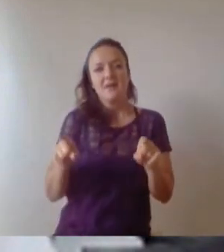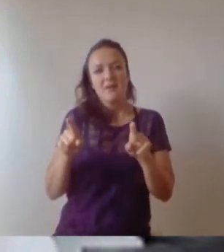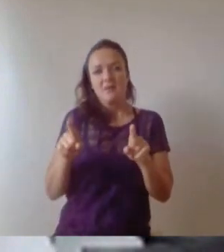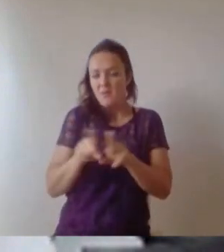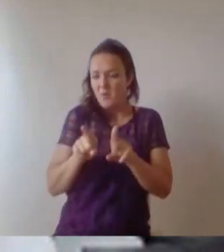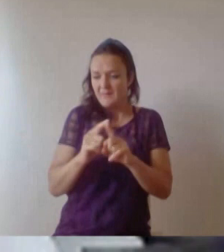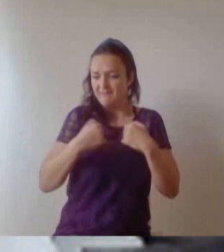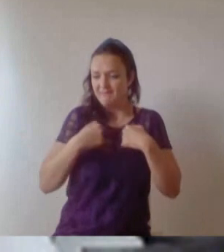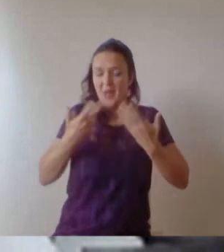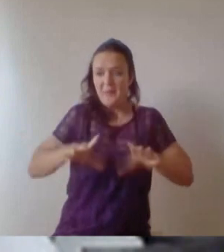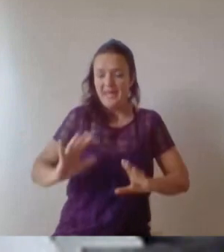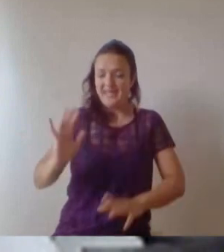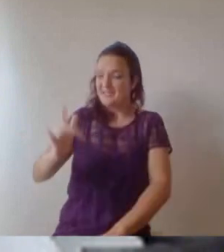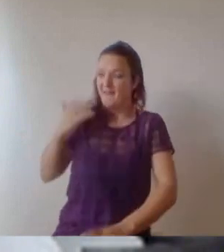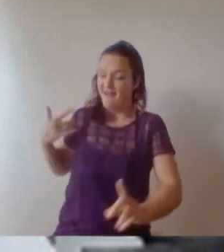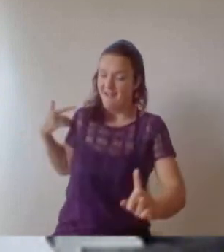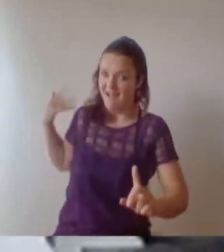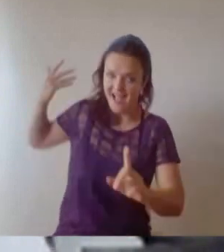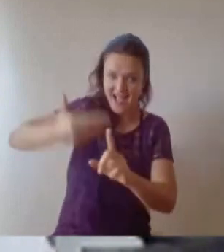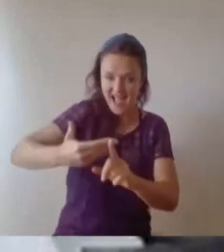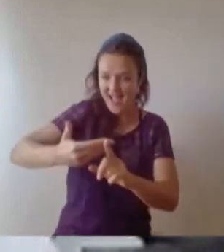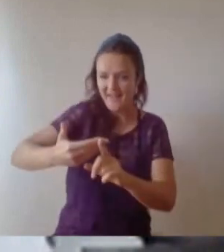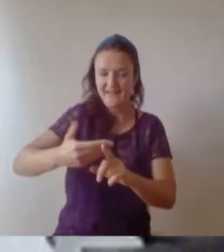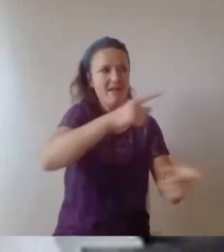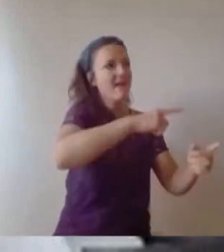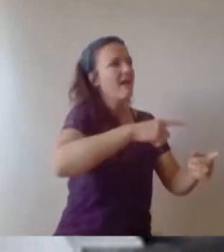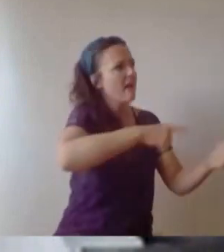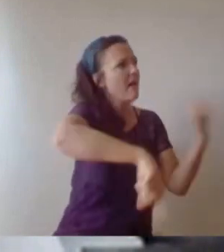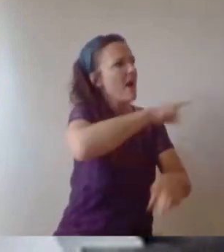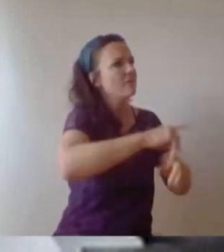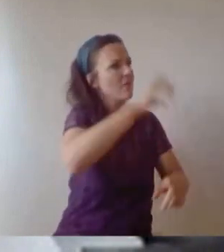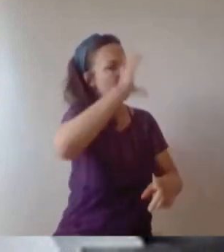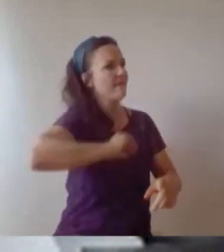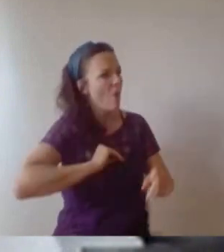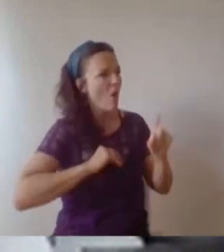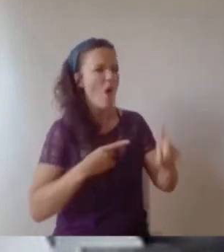hard it is to start and scale a business. People will tell you, but it doesn't quite hit and to be honest I've carried on